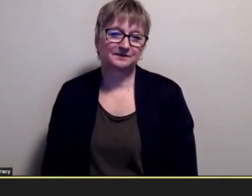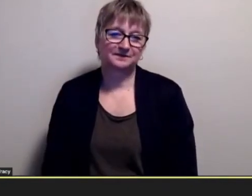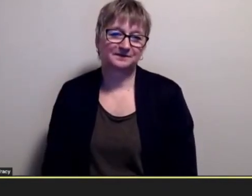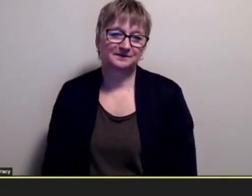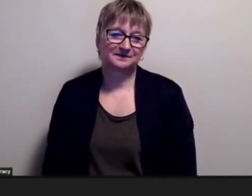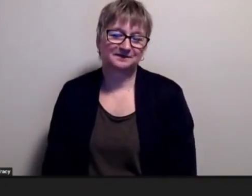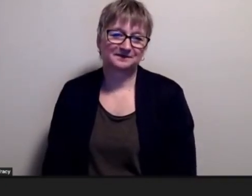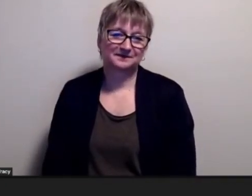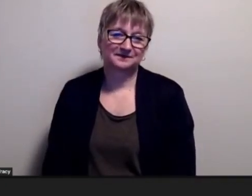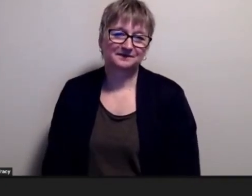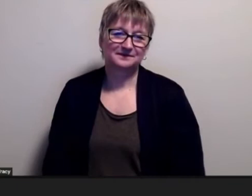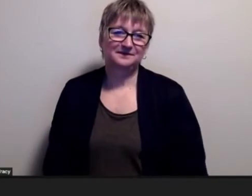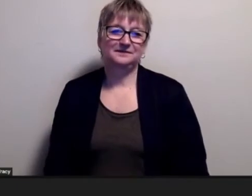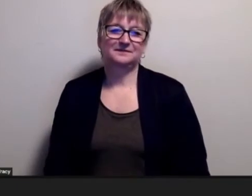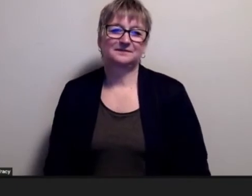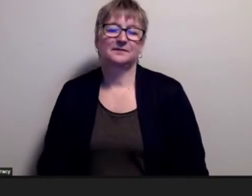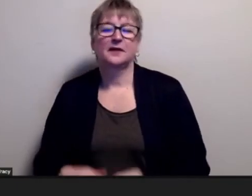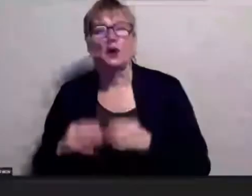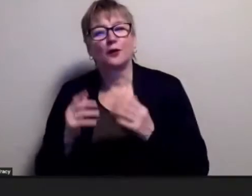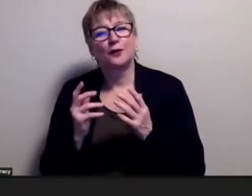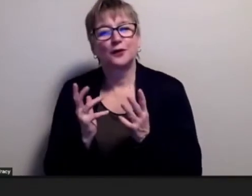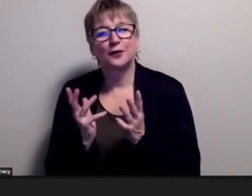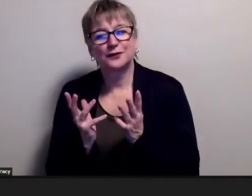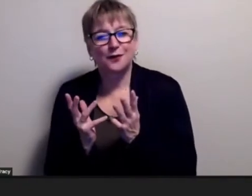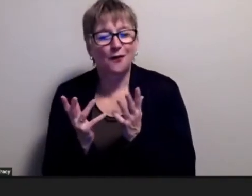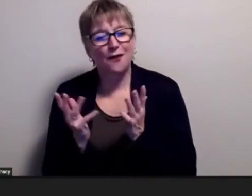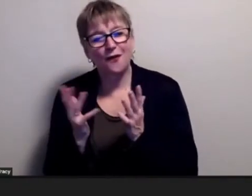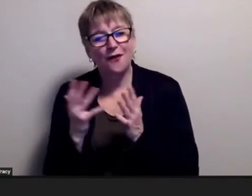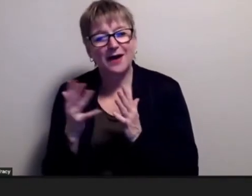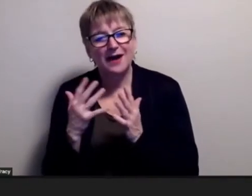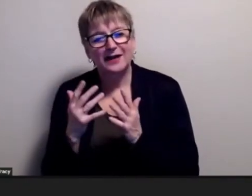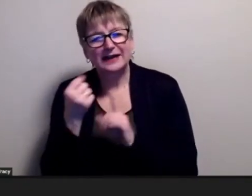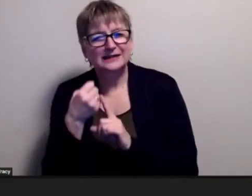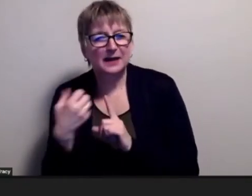so what so can you tell me if you can how that made you feel